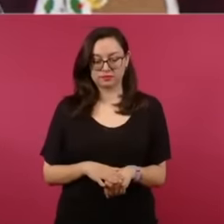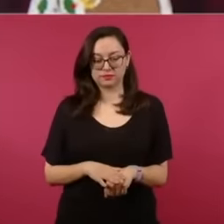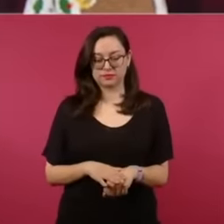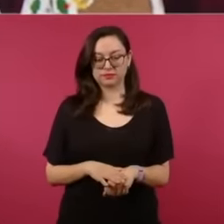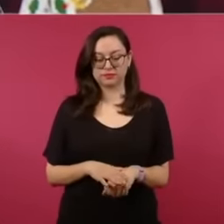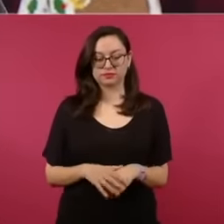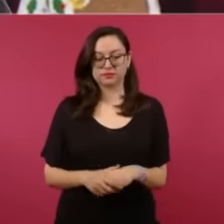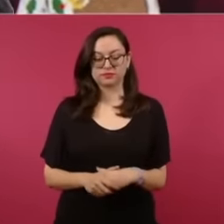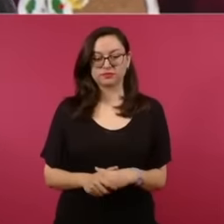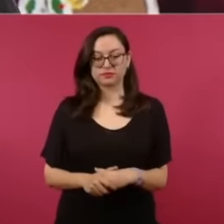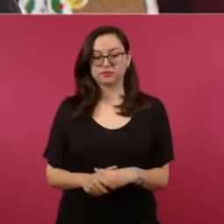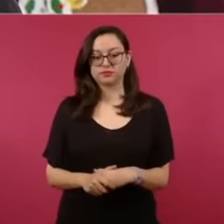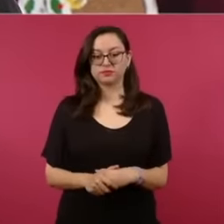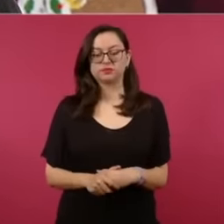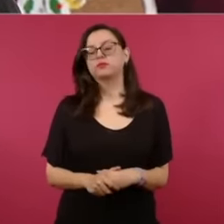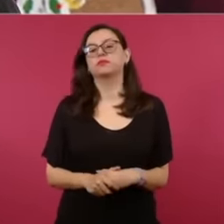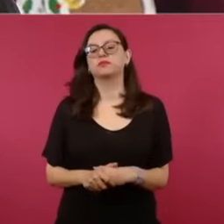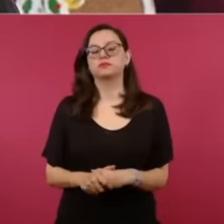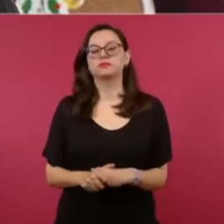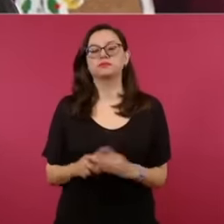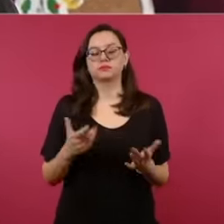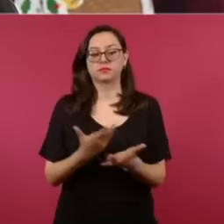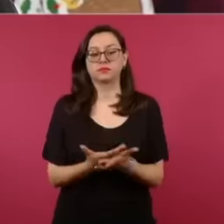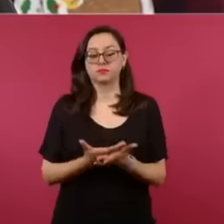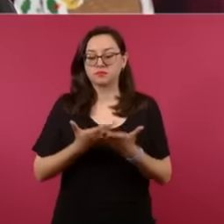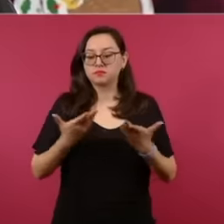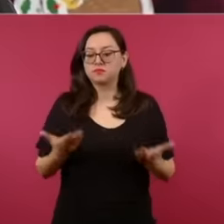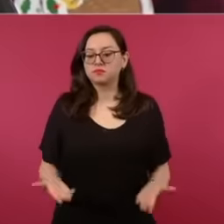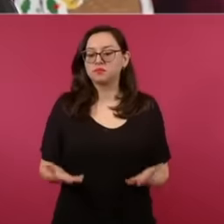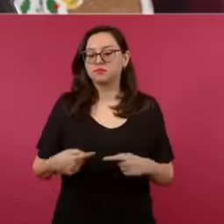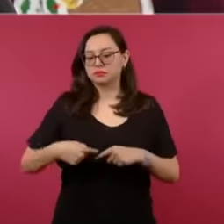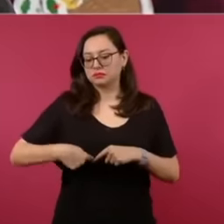very important step forward, it is a global example.